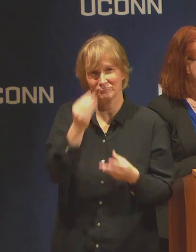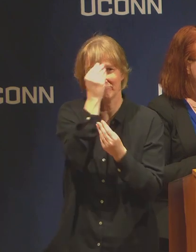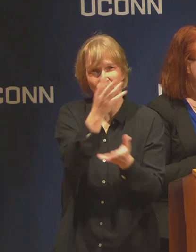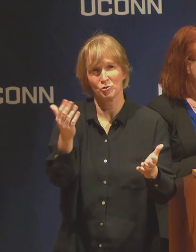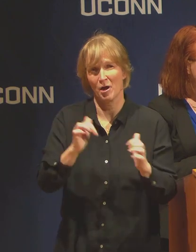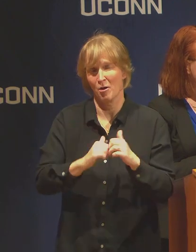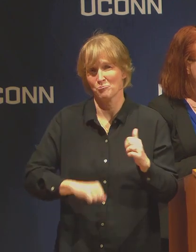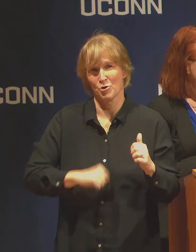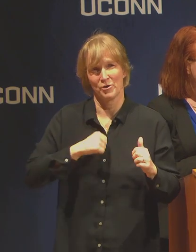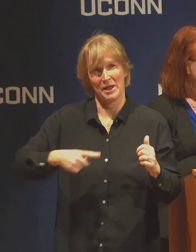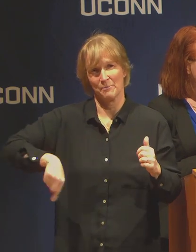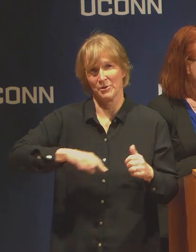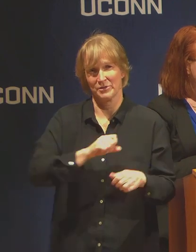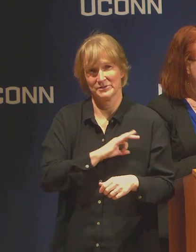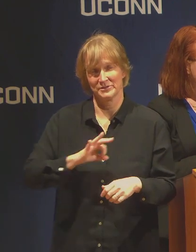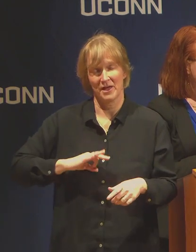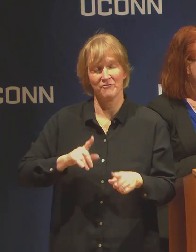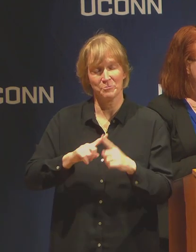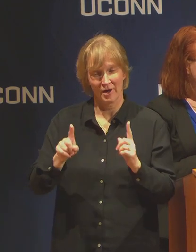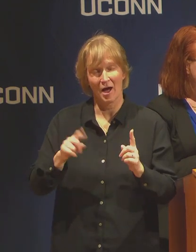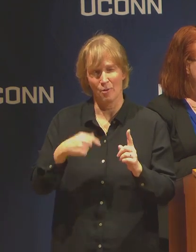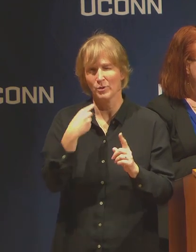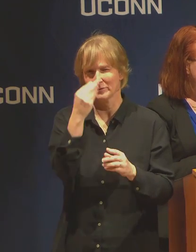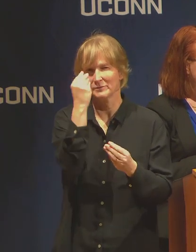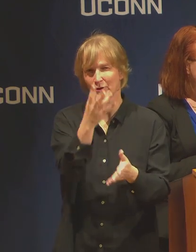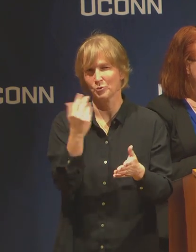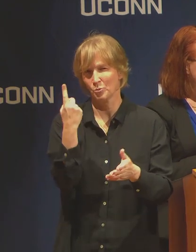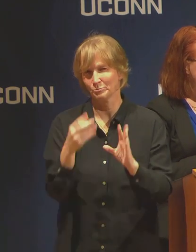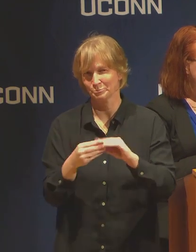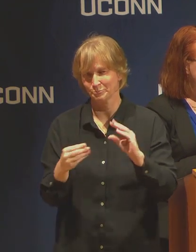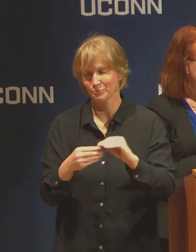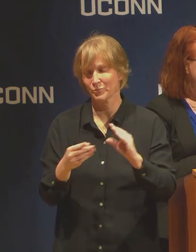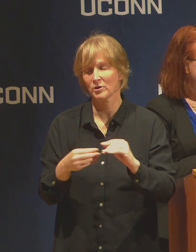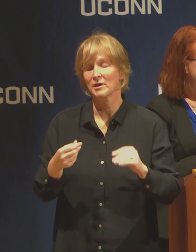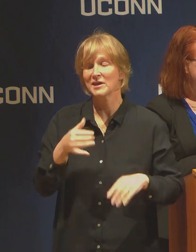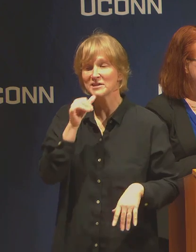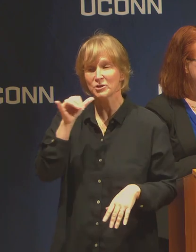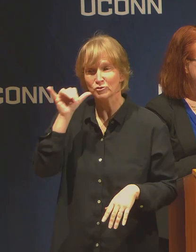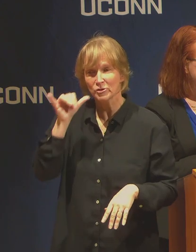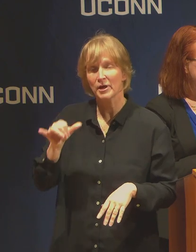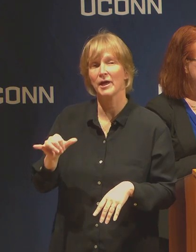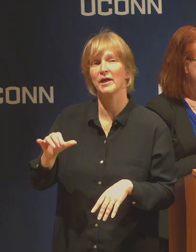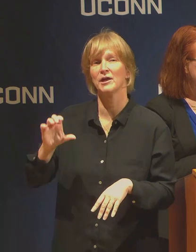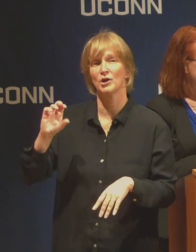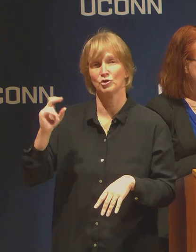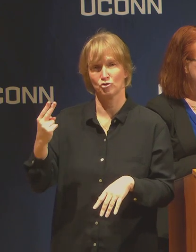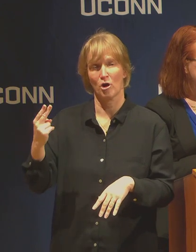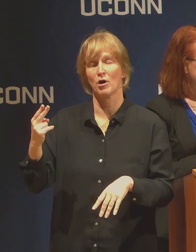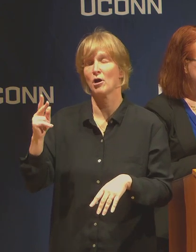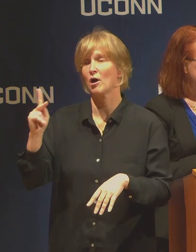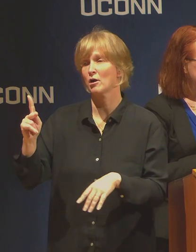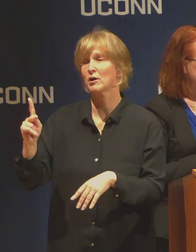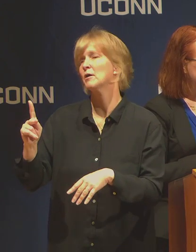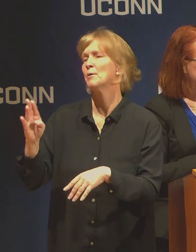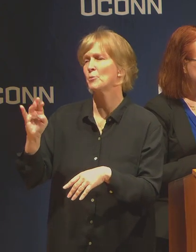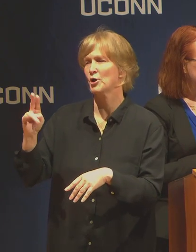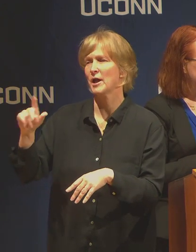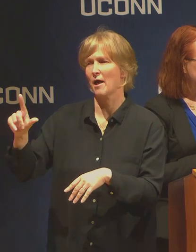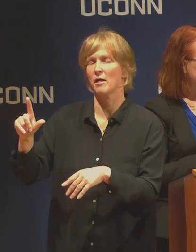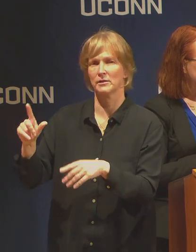Yesterday I learned from one of our board of trustees Chuck Bunnell, that he has reached out to